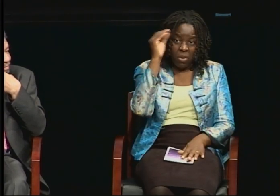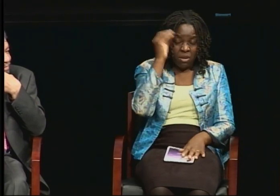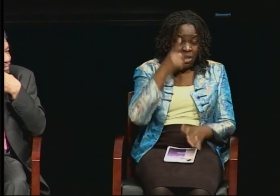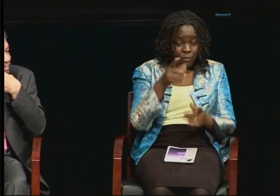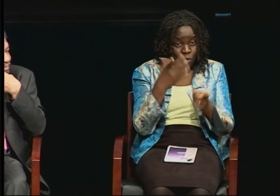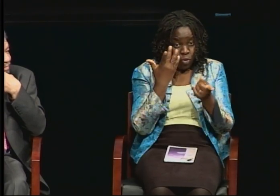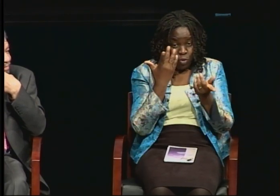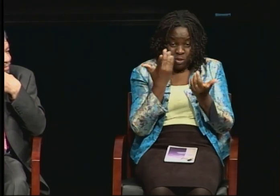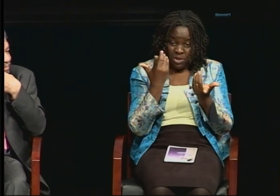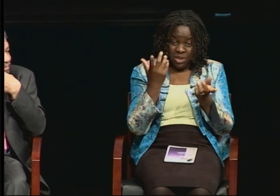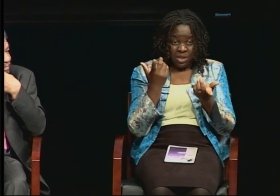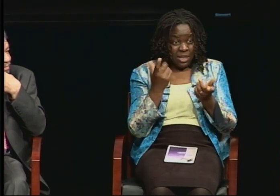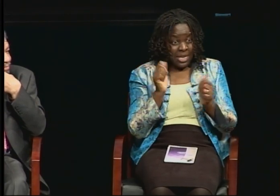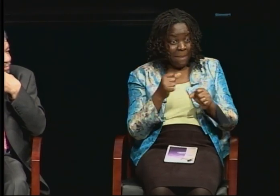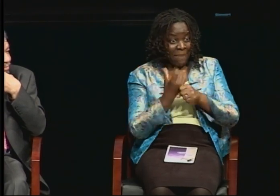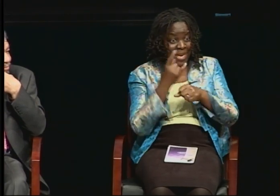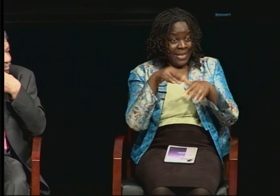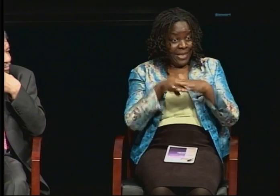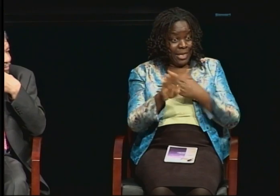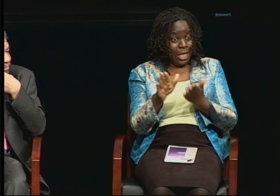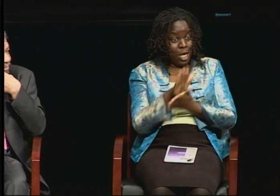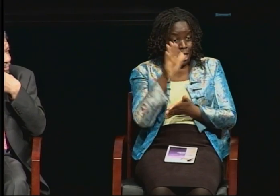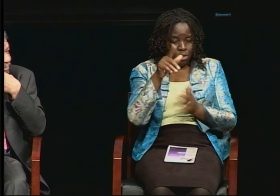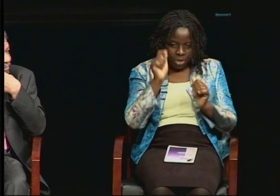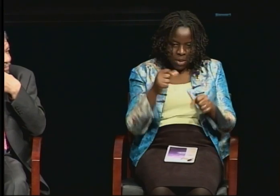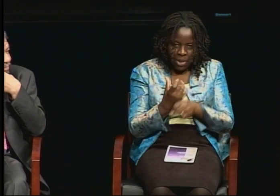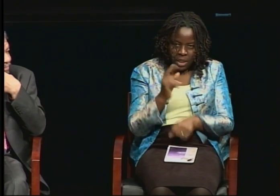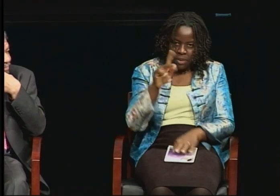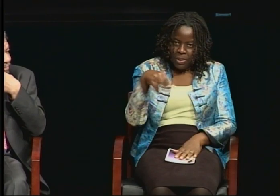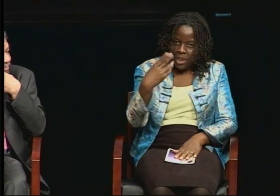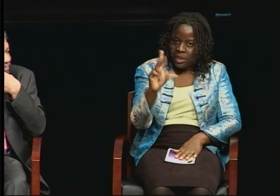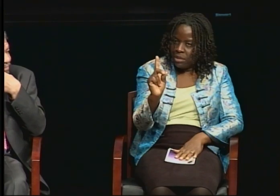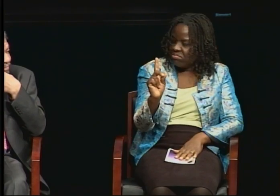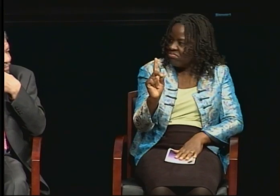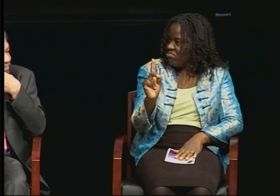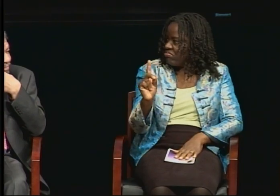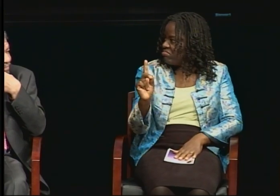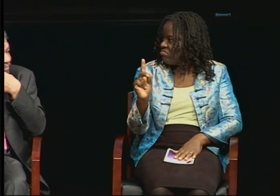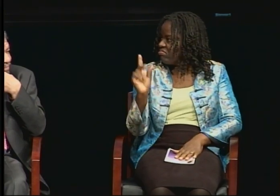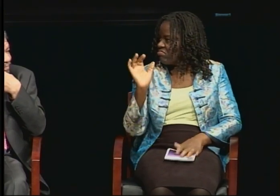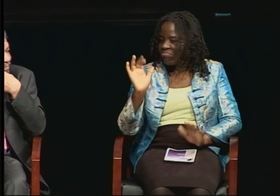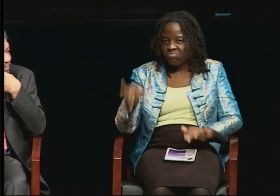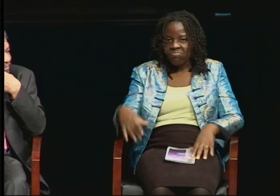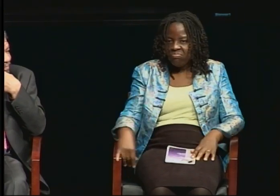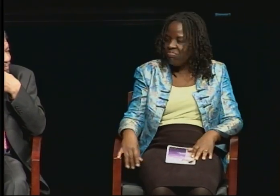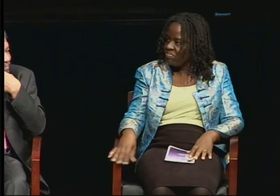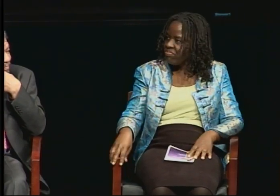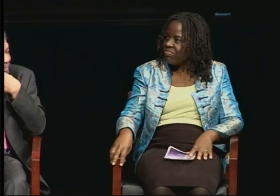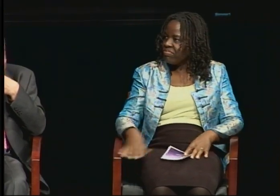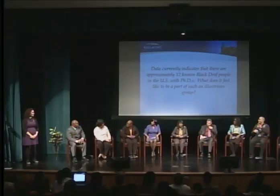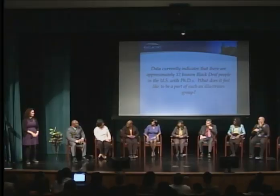and complete a college education, you can get a PhD.